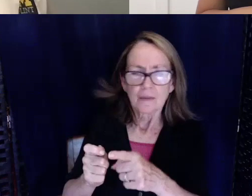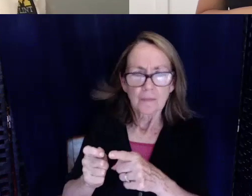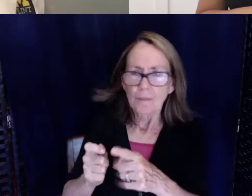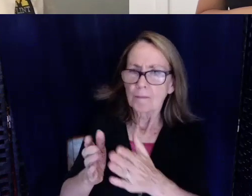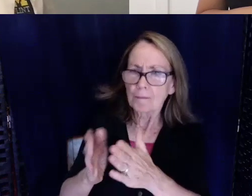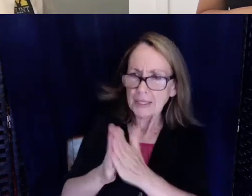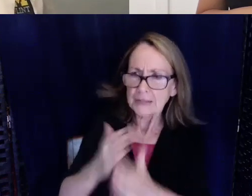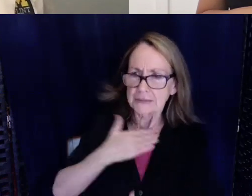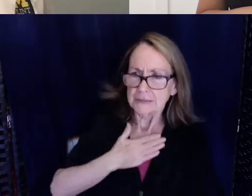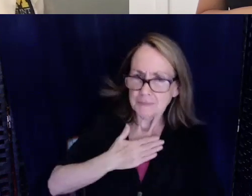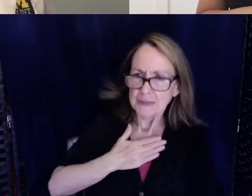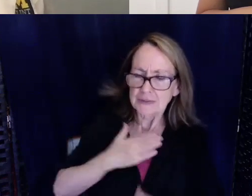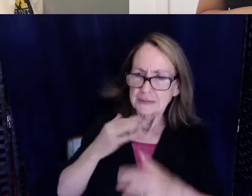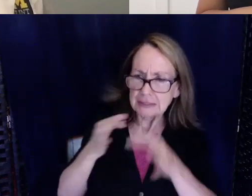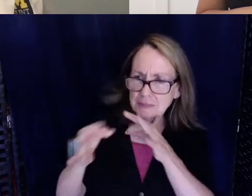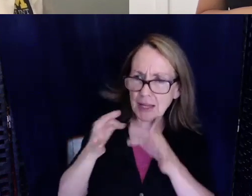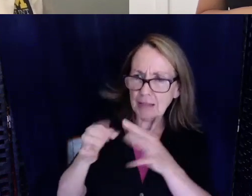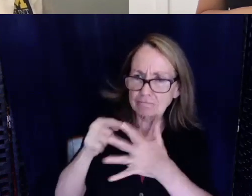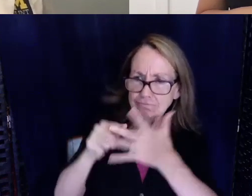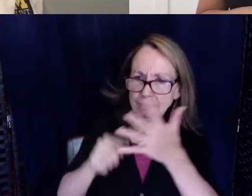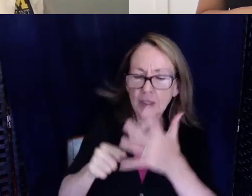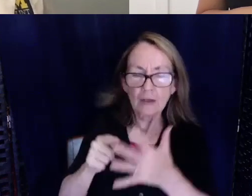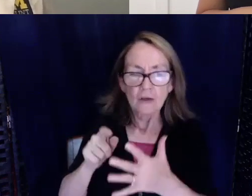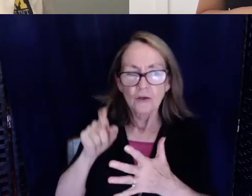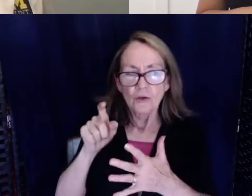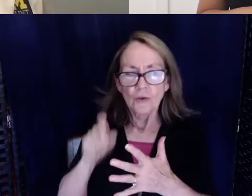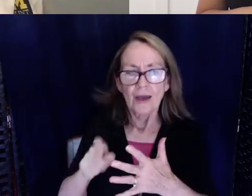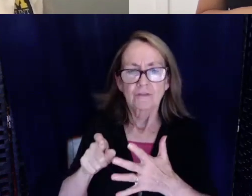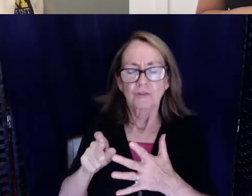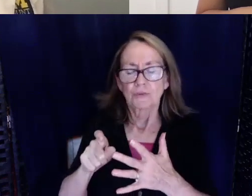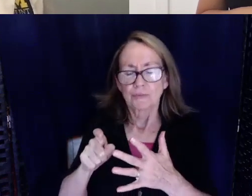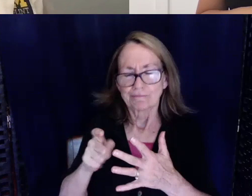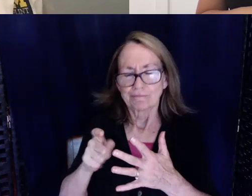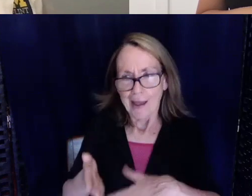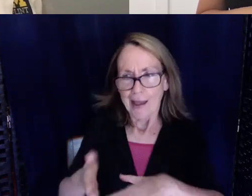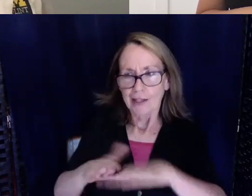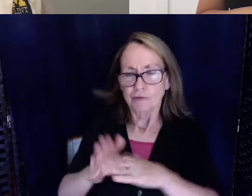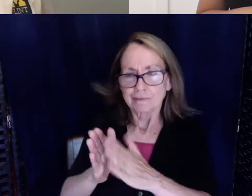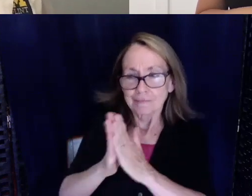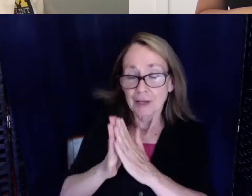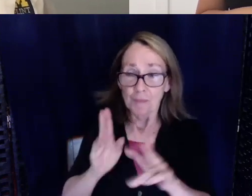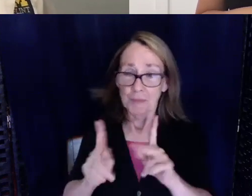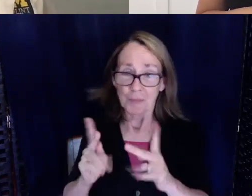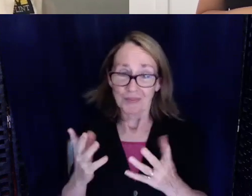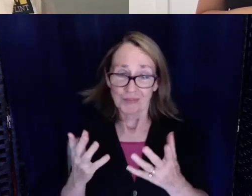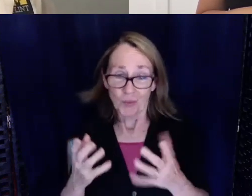So I think sometimes you just have to do that. A lot of people don't want to do that but this is your health that you're